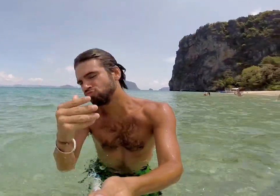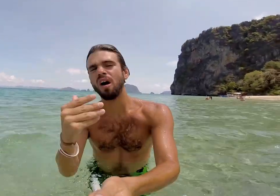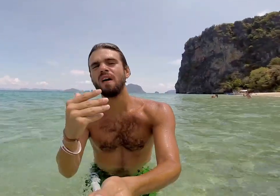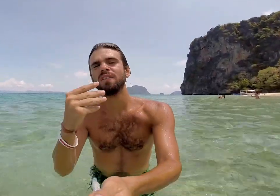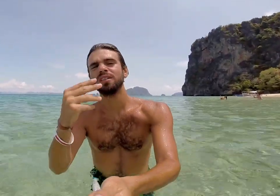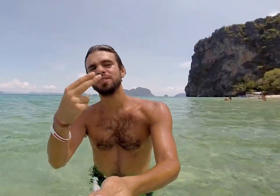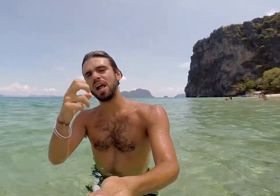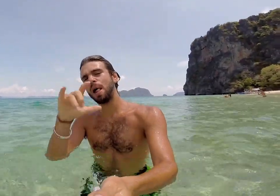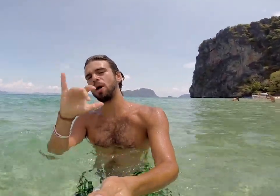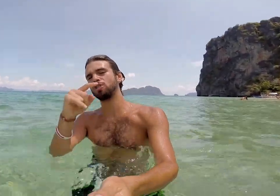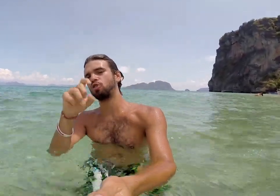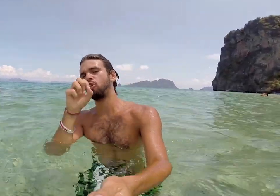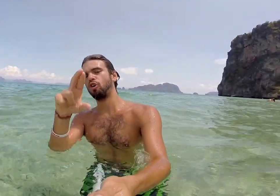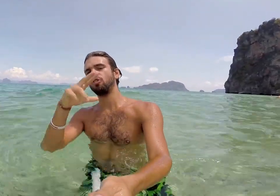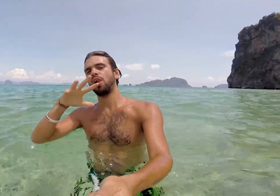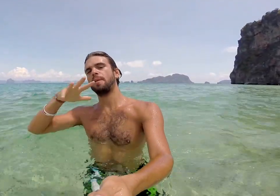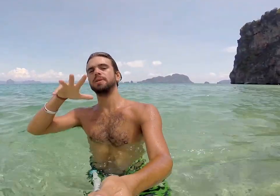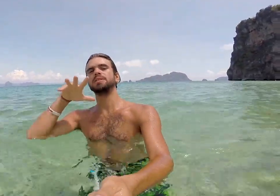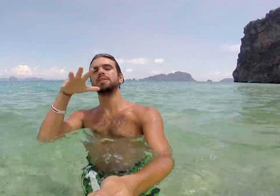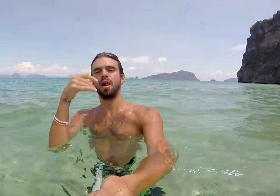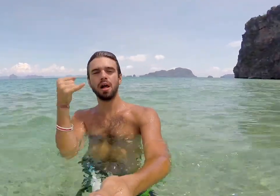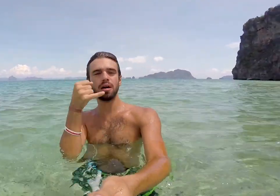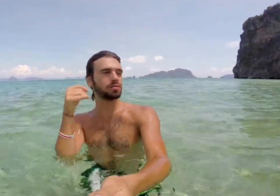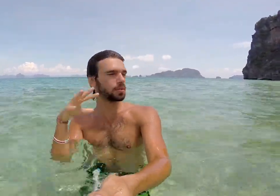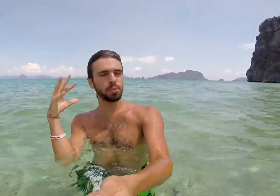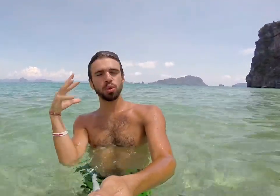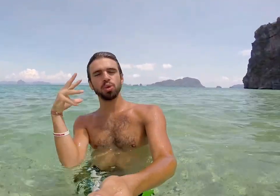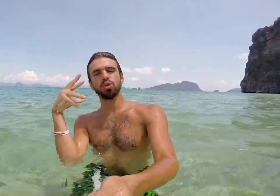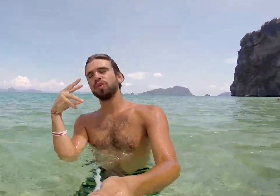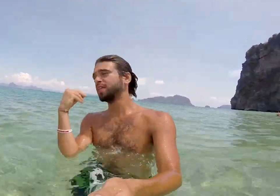We've finally arrived to Helicopter Island. It's so beautiful.